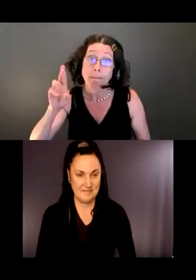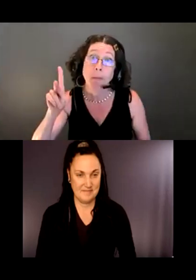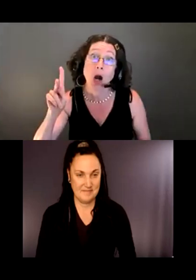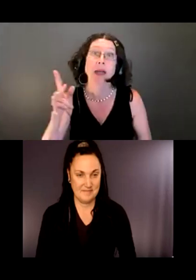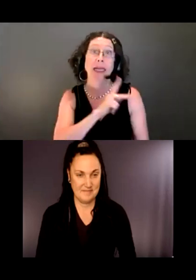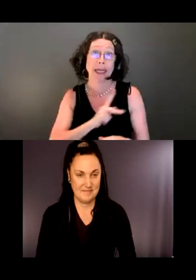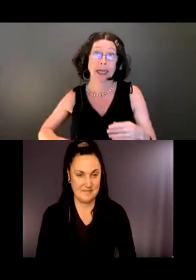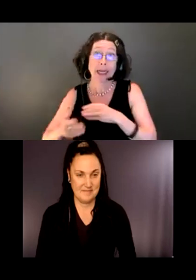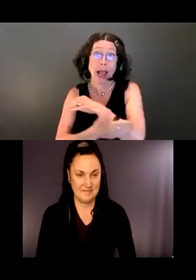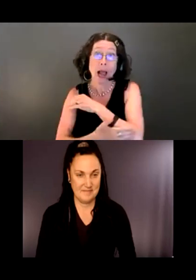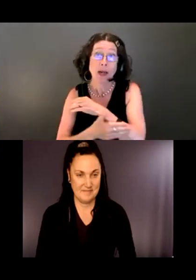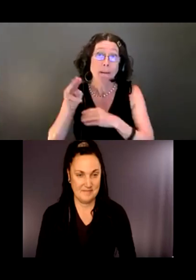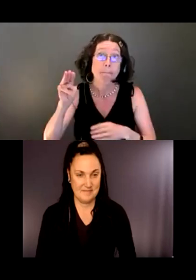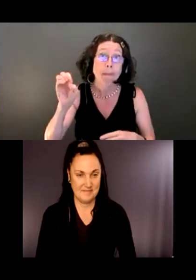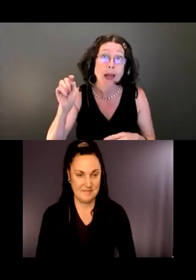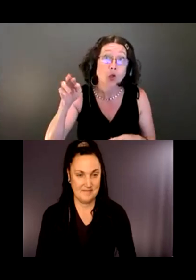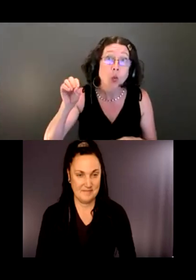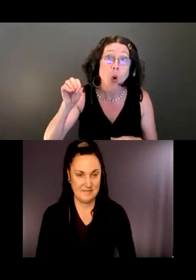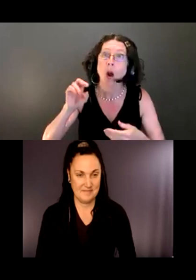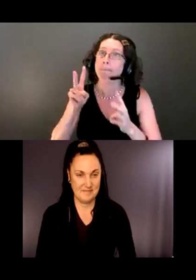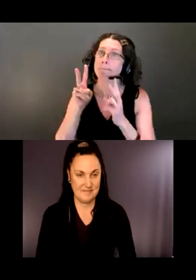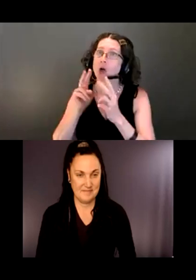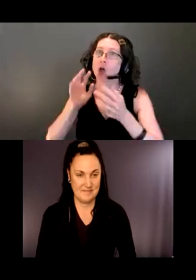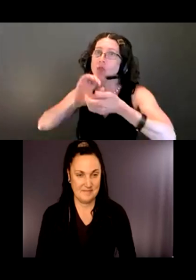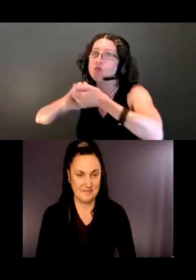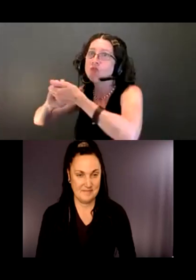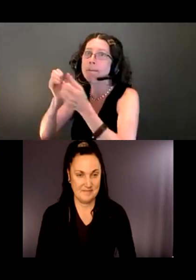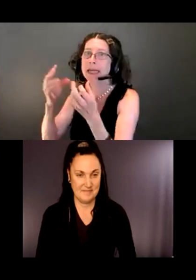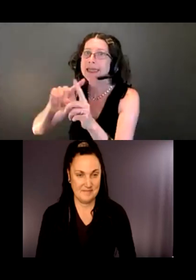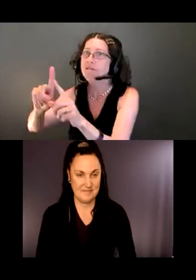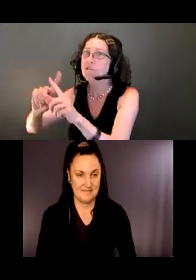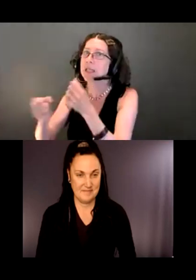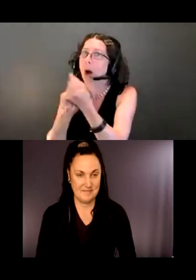many sponsors to pilot a program called Trailhead Direct.